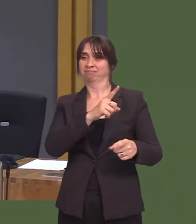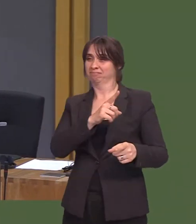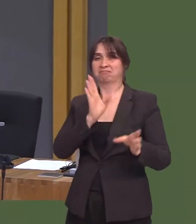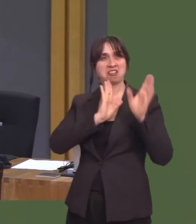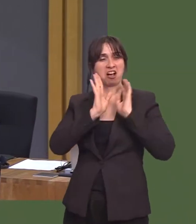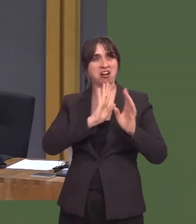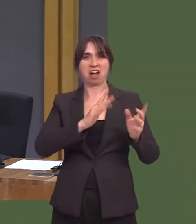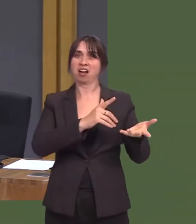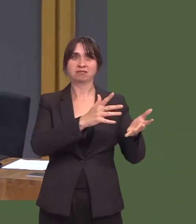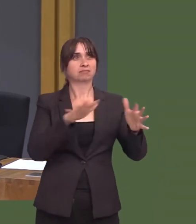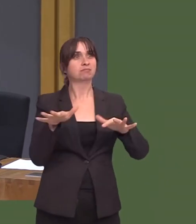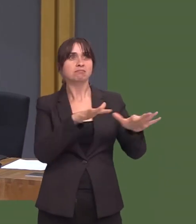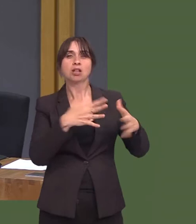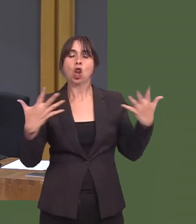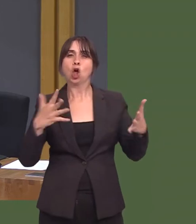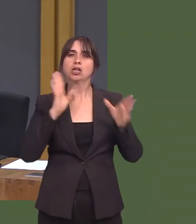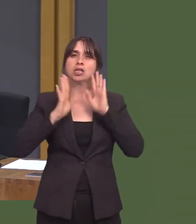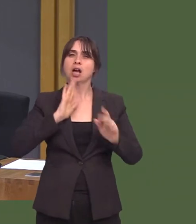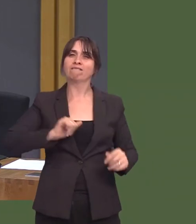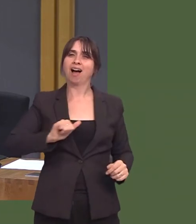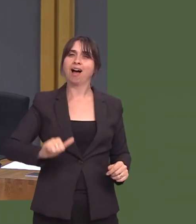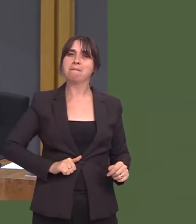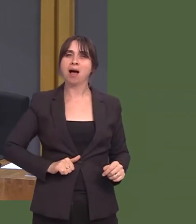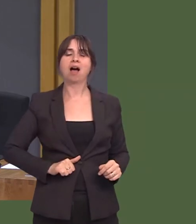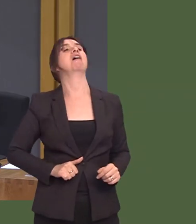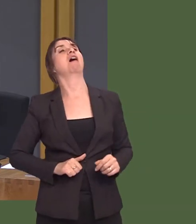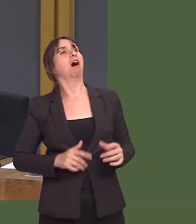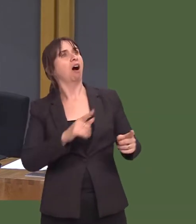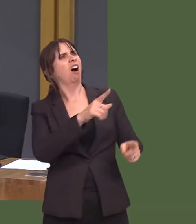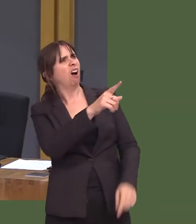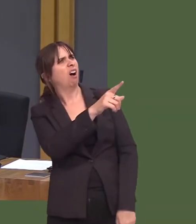Ond, o edrych ar sut allwn ni gadwír bobl ifanc yma yn dod mas i bleidleisio, ac yn